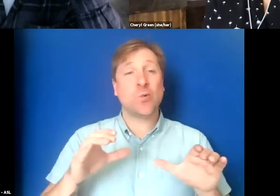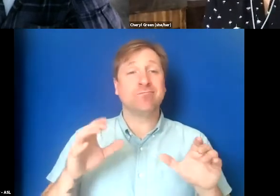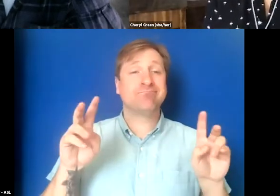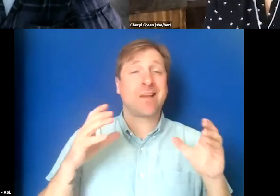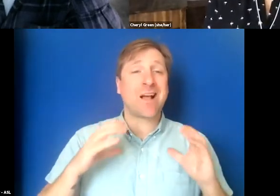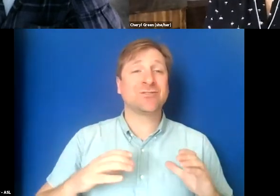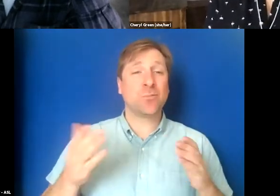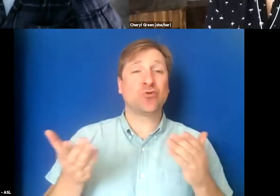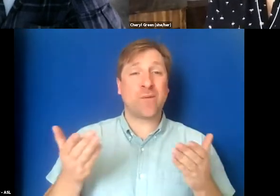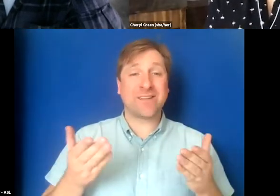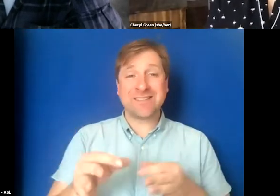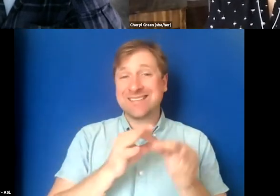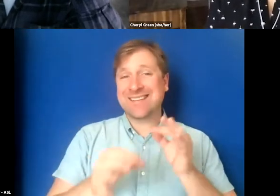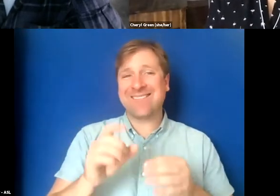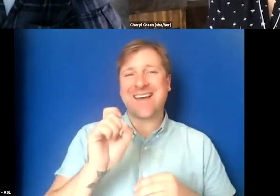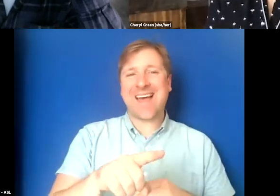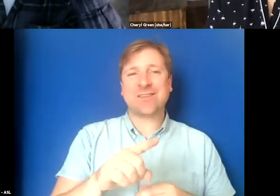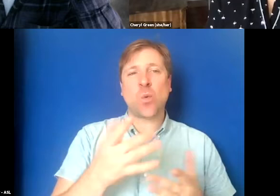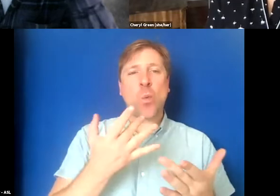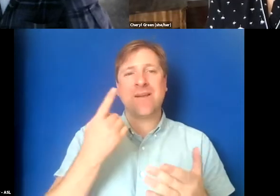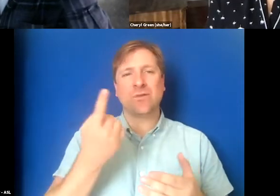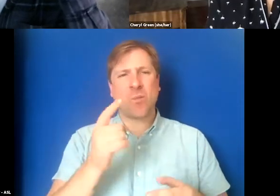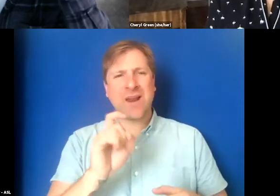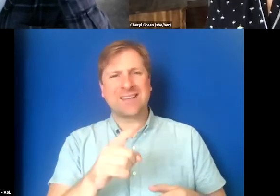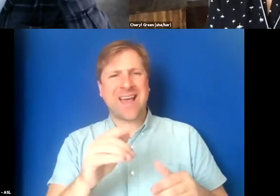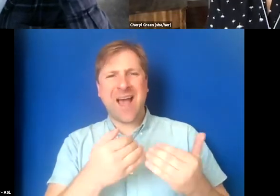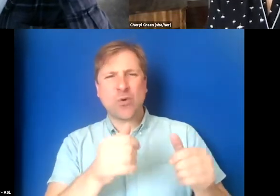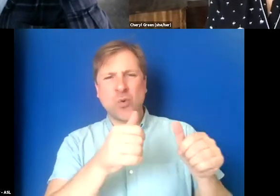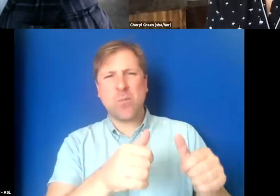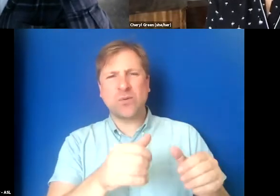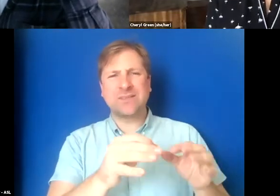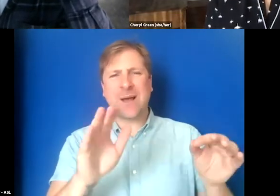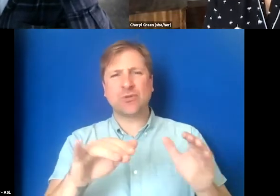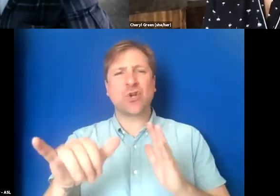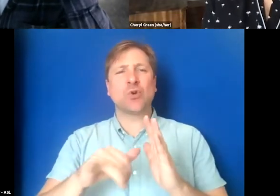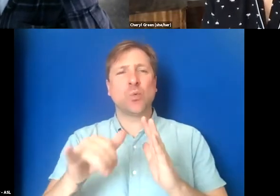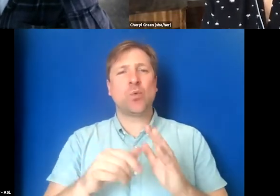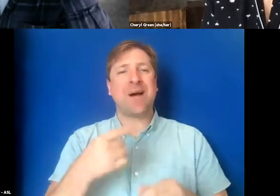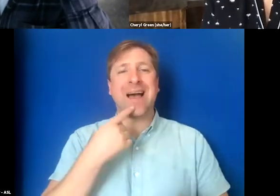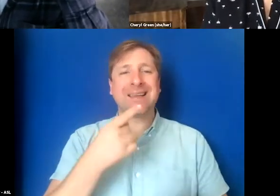Rather than wait for someone to go, How do you post captions on YouTube? I just tell them.